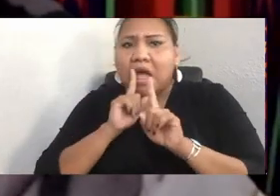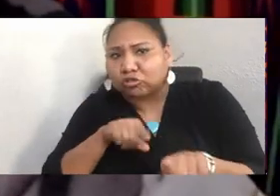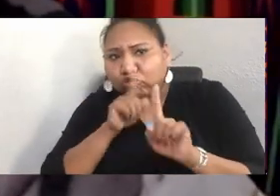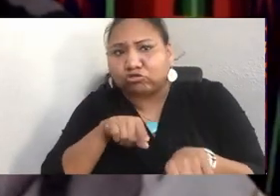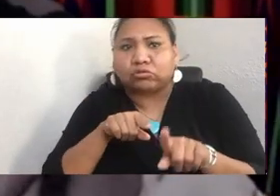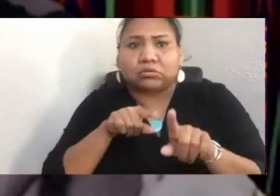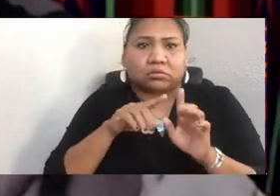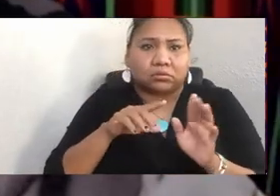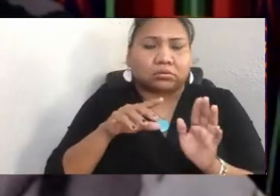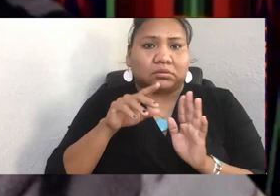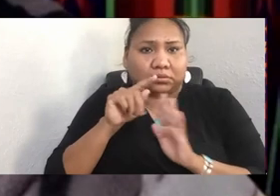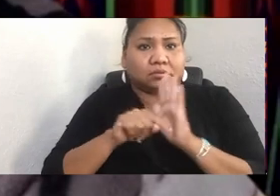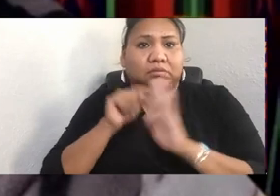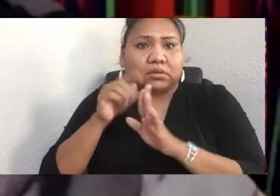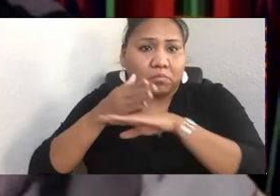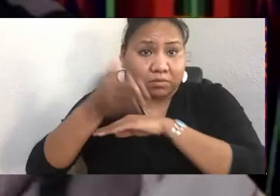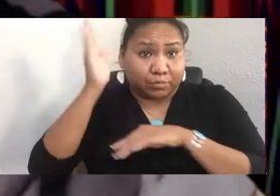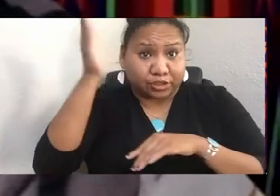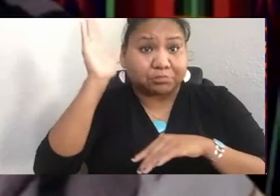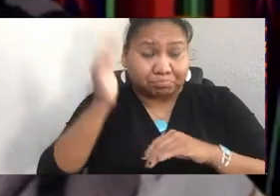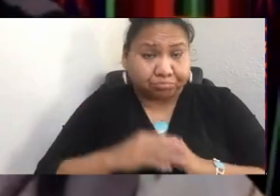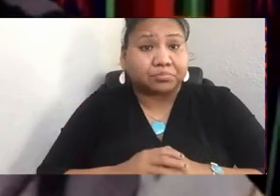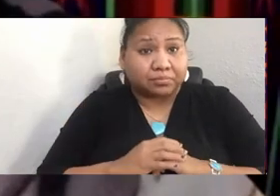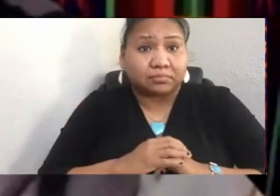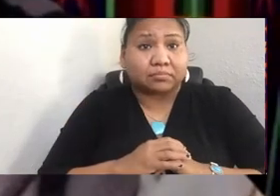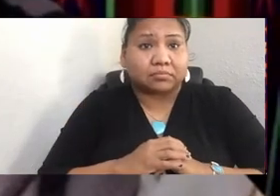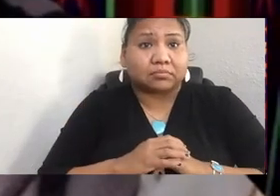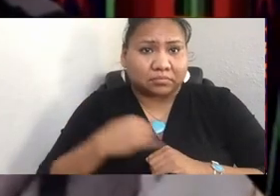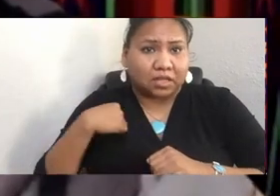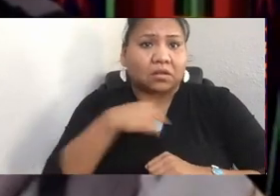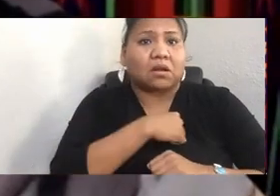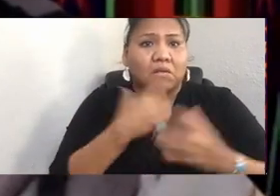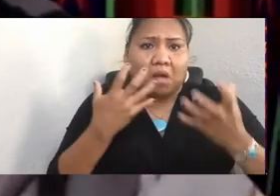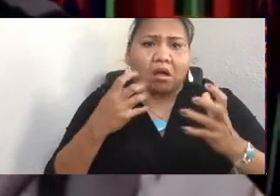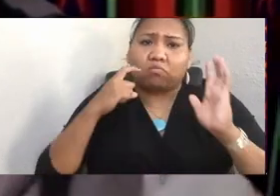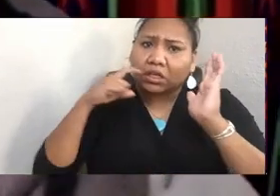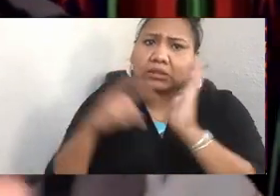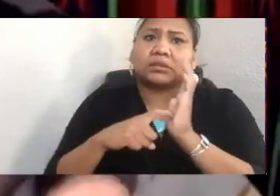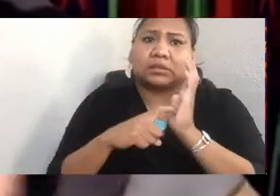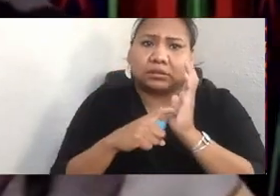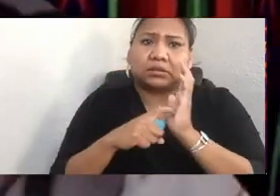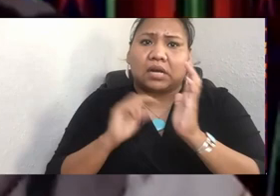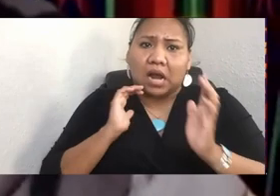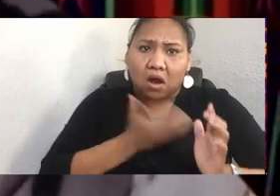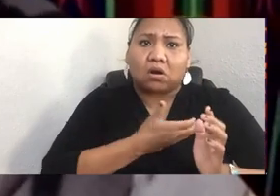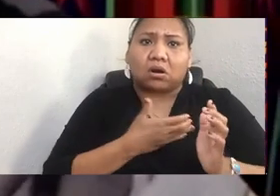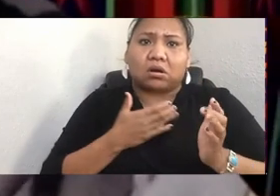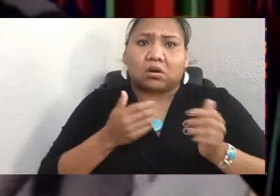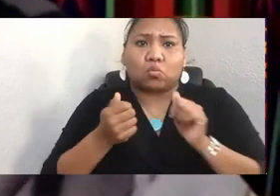And I just did want to acknowledge this. In our traditional ways, we gather in our big house,